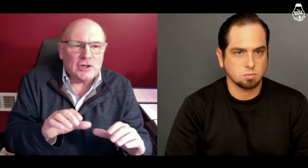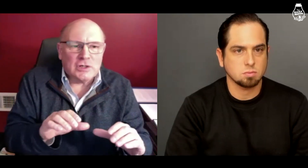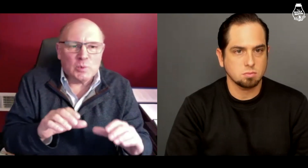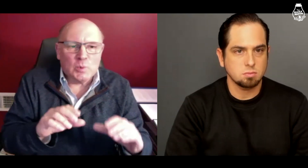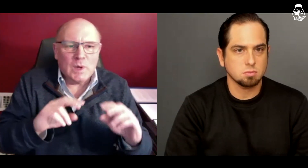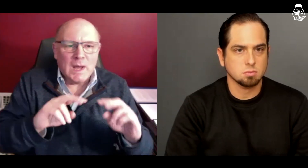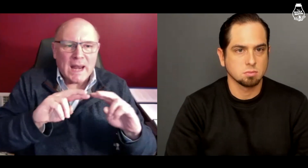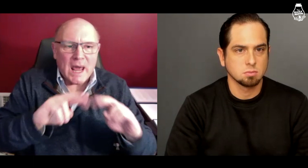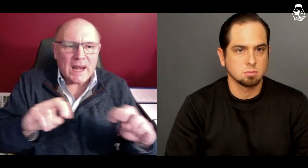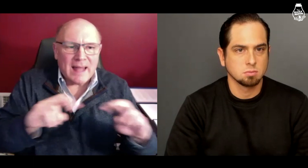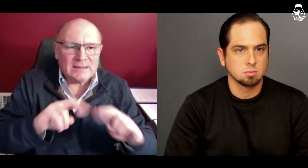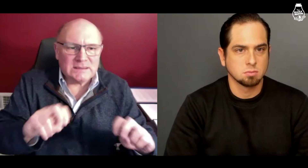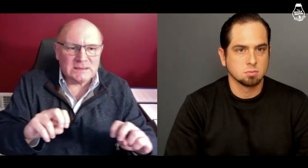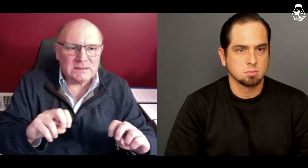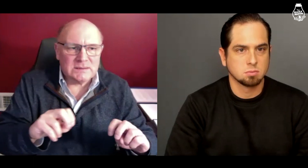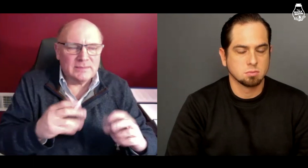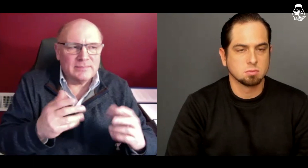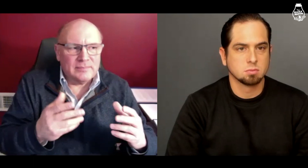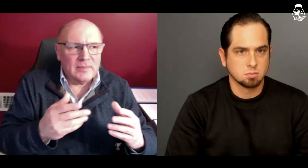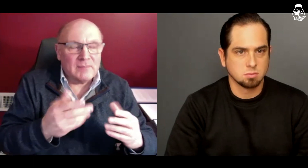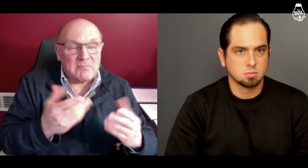She has to do an analysis,